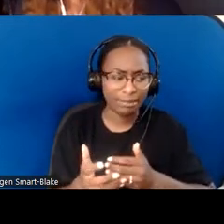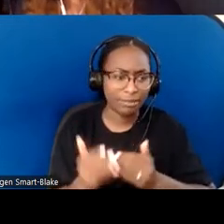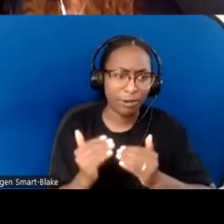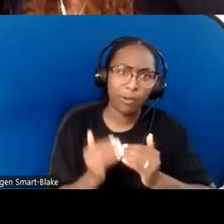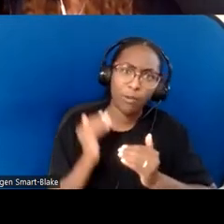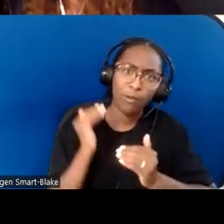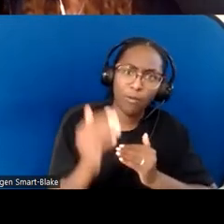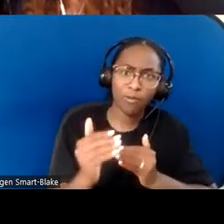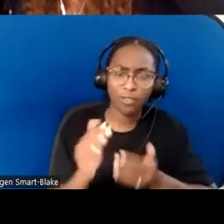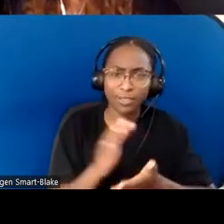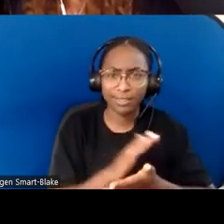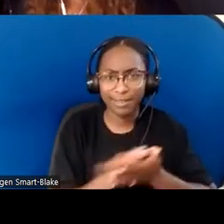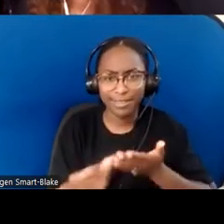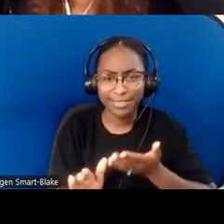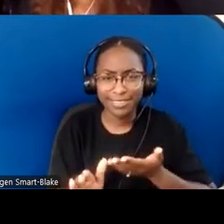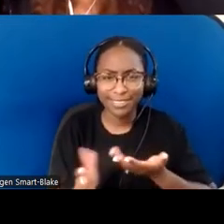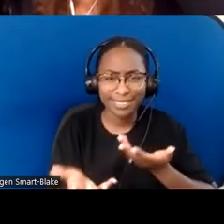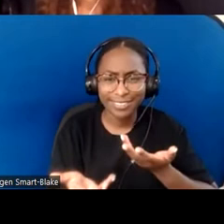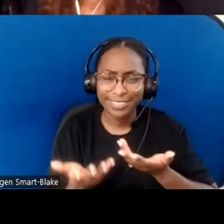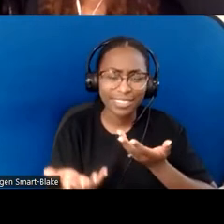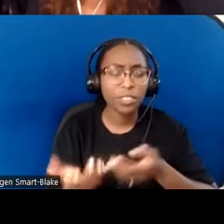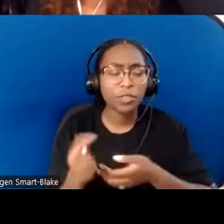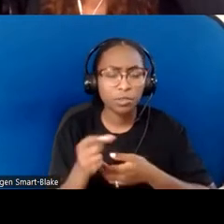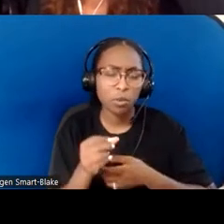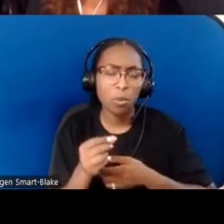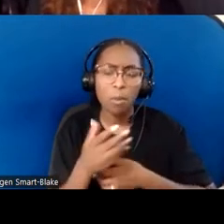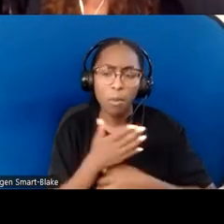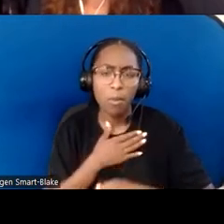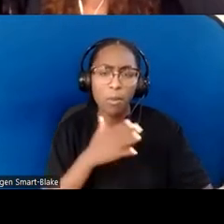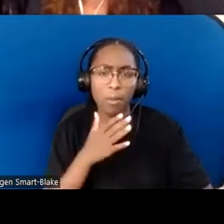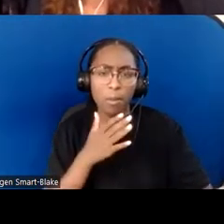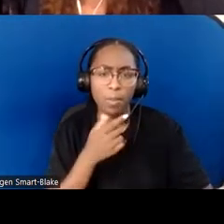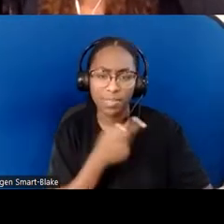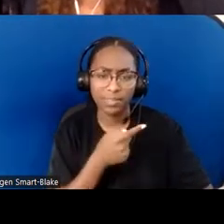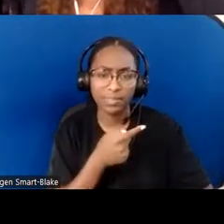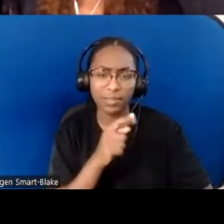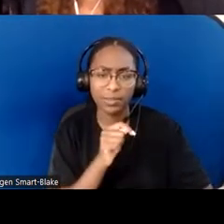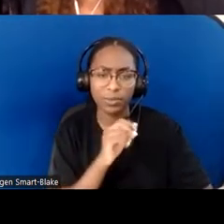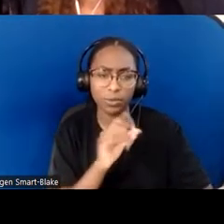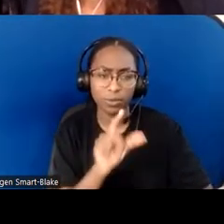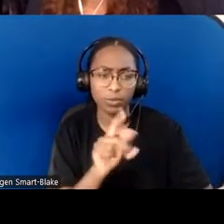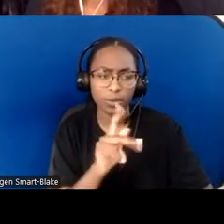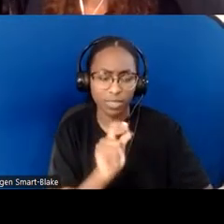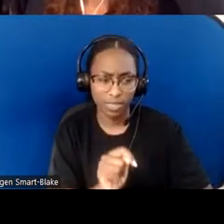but also tools that give you some scripts, give you a place to start with how you engage with people